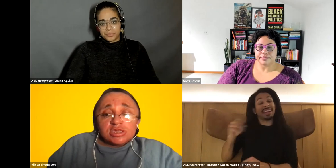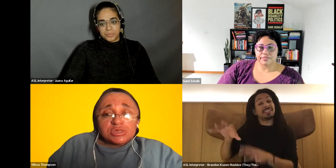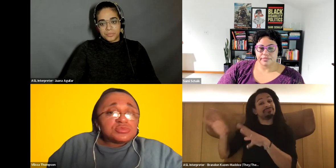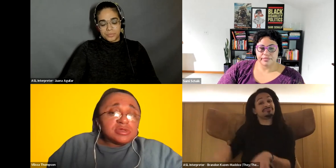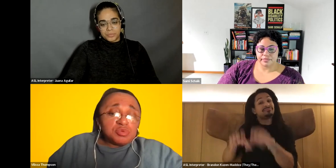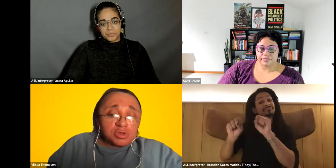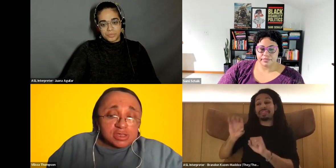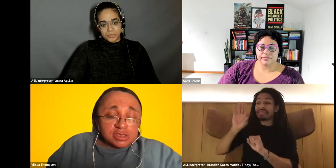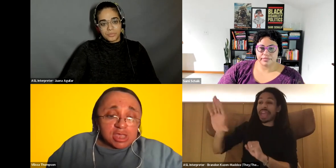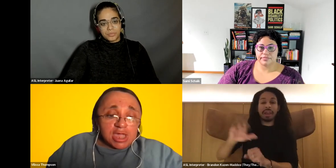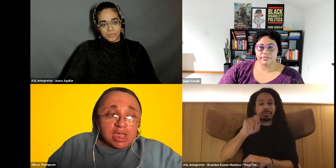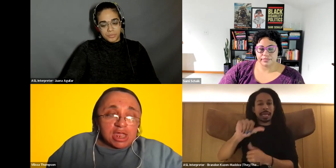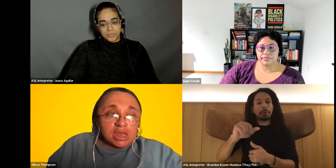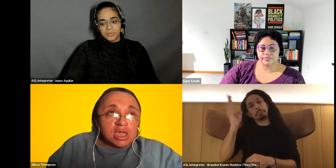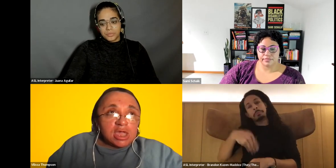Vilissa Thompson: is really important. And